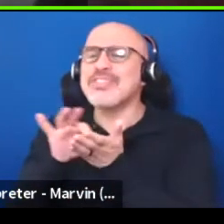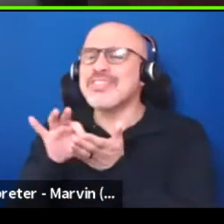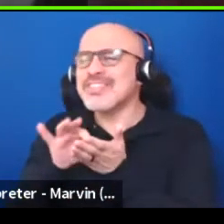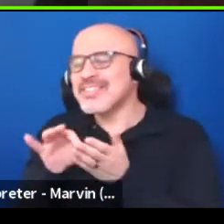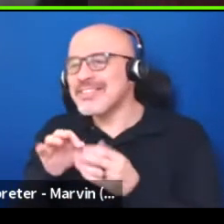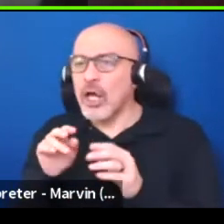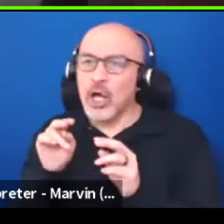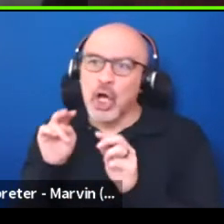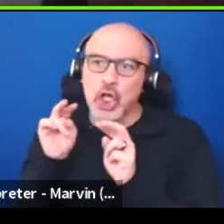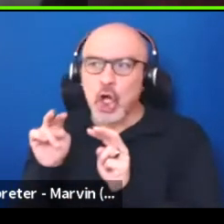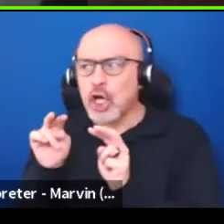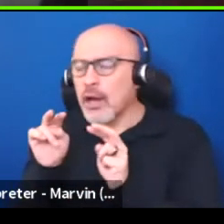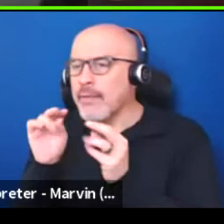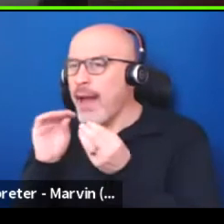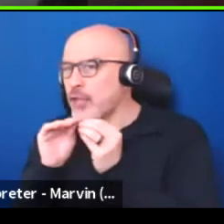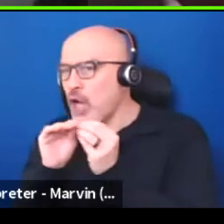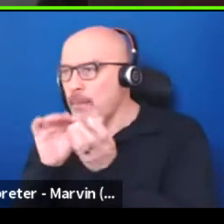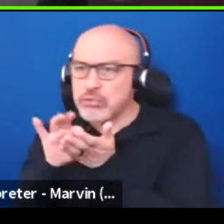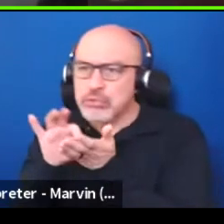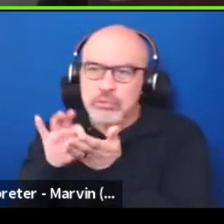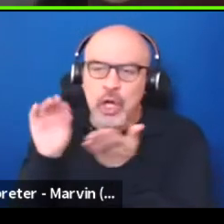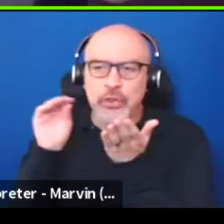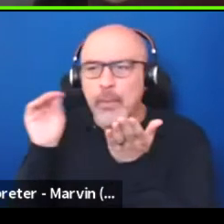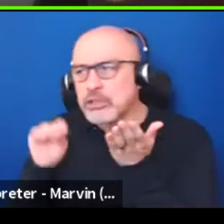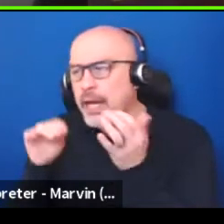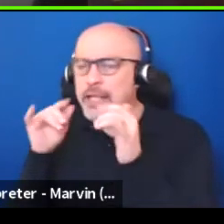Like, let's look at the numbers, the percentages, blah, blah, blah, blah, blah.